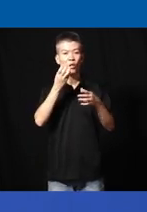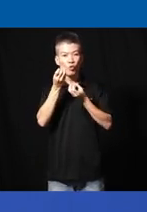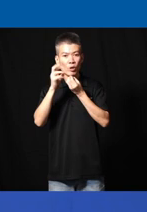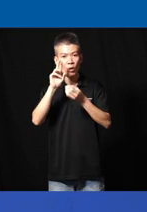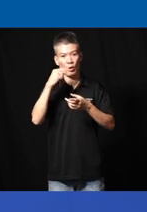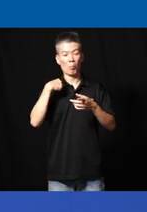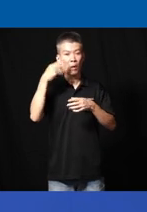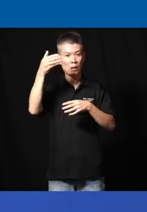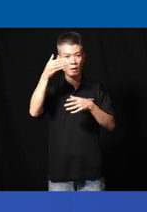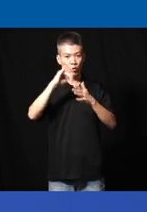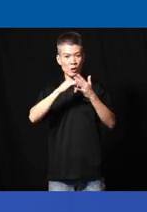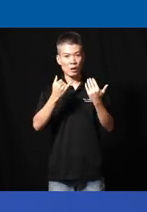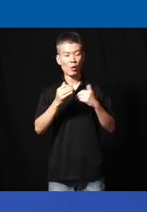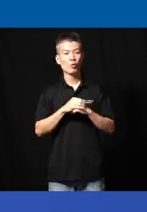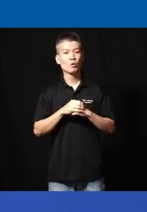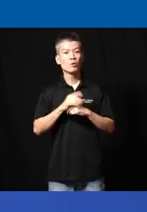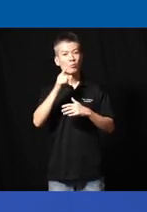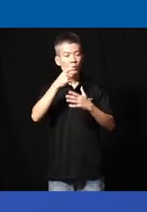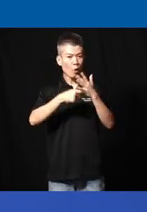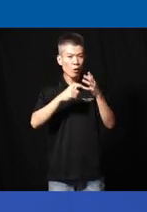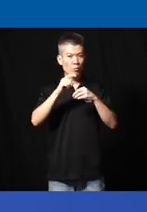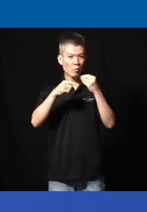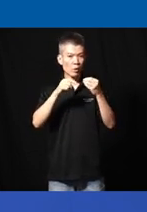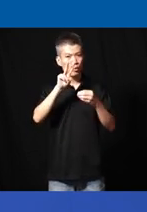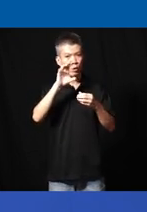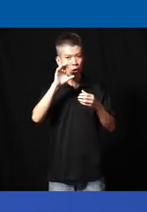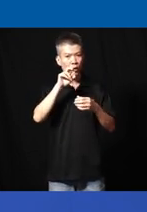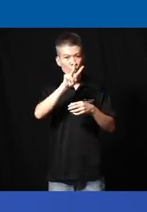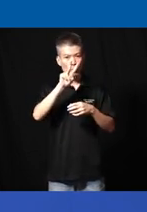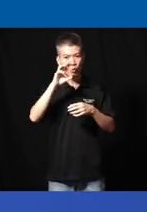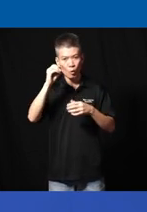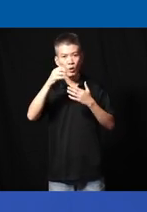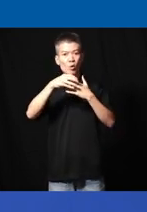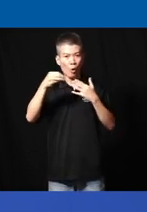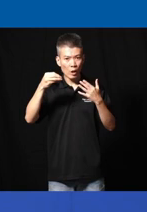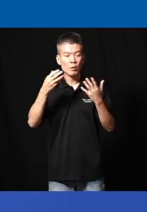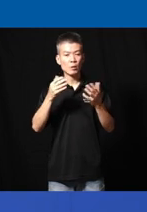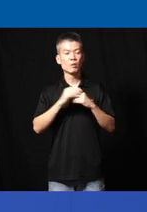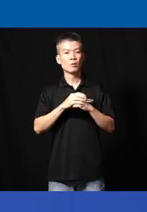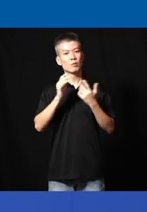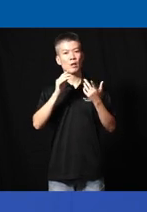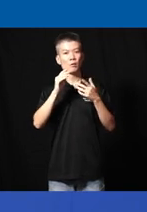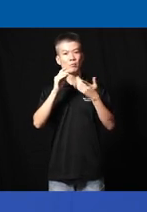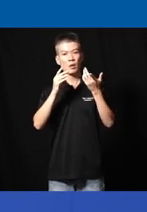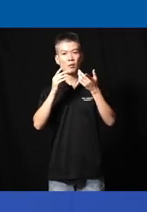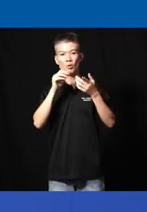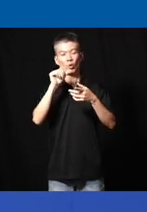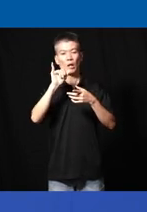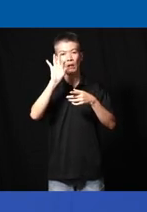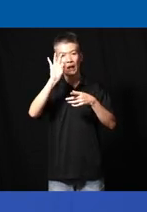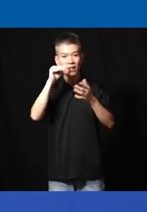of my slides earlier uh and it cost like maybe $220 yeah so it's a fraction of the 9k uh it's